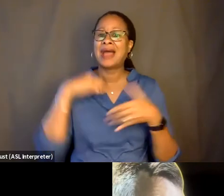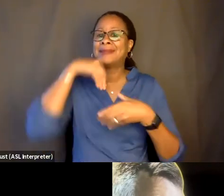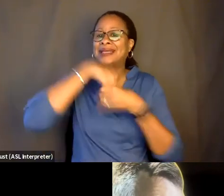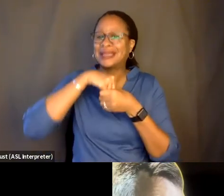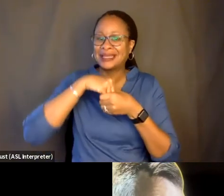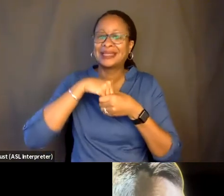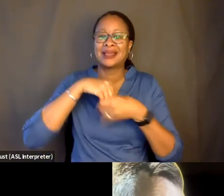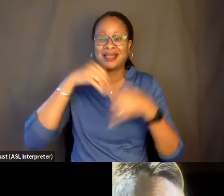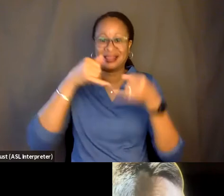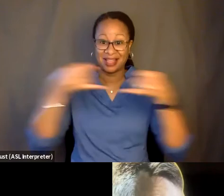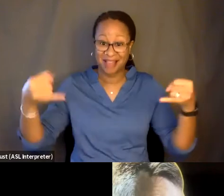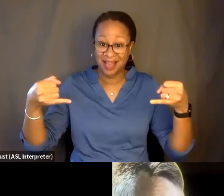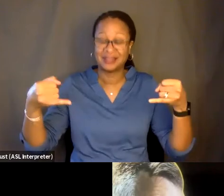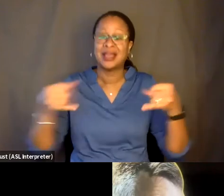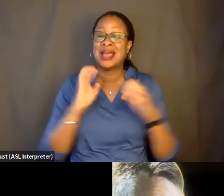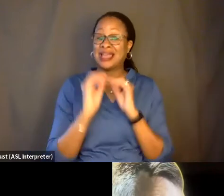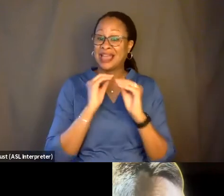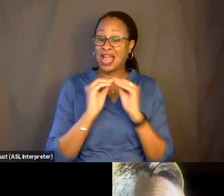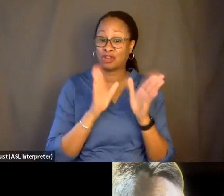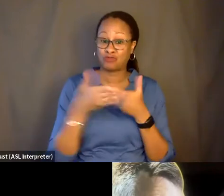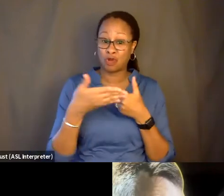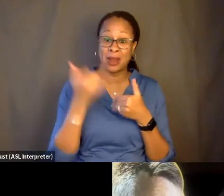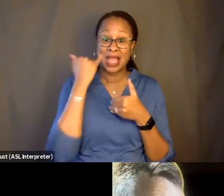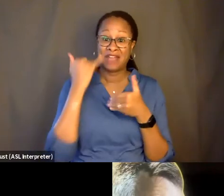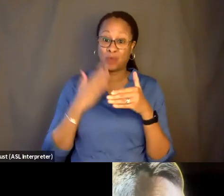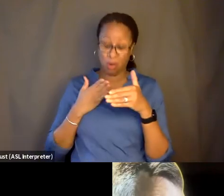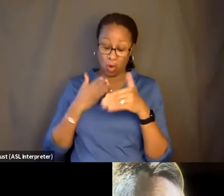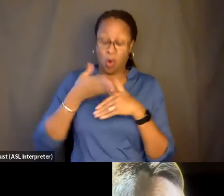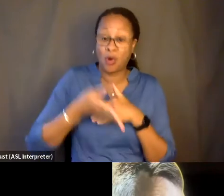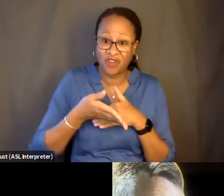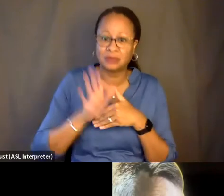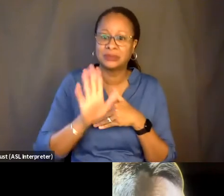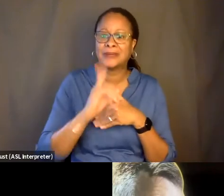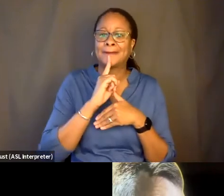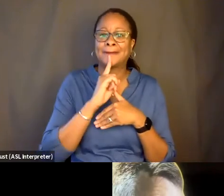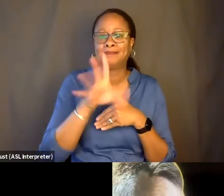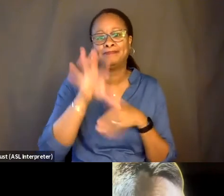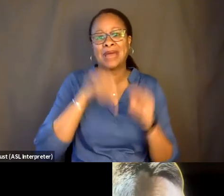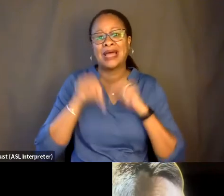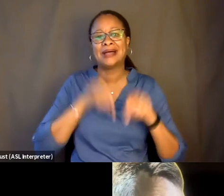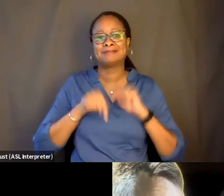And then the Edit room is a place where, if we went over the line, we can say we want to pull back here, or we want to go further.